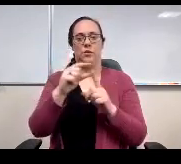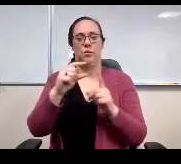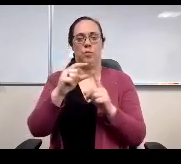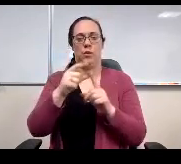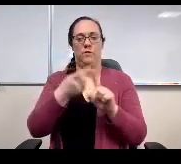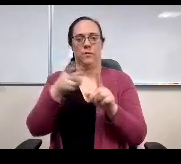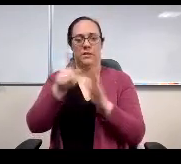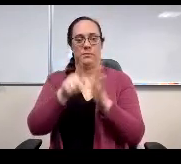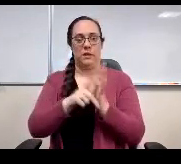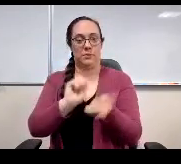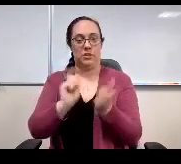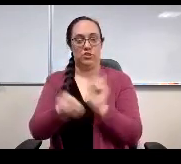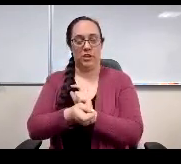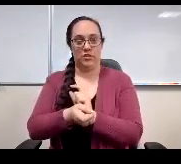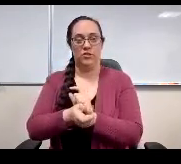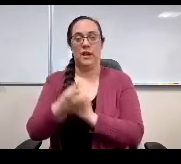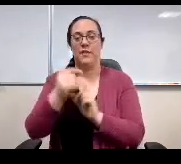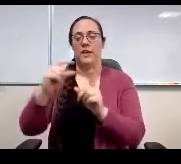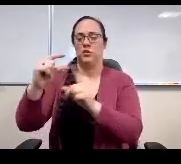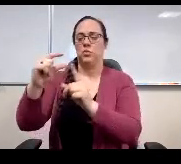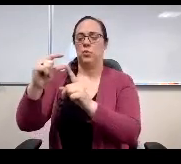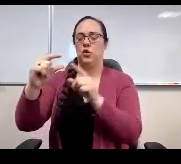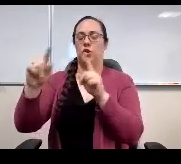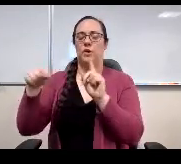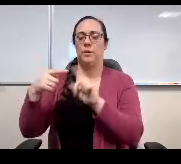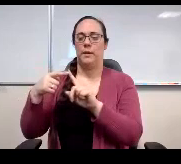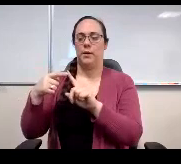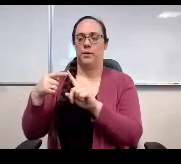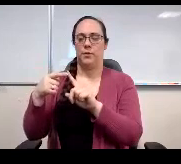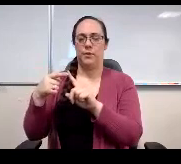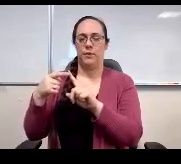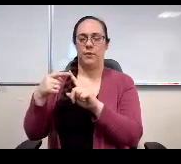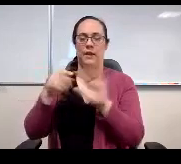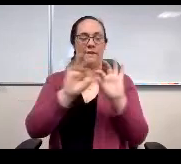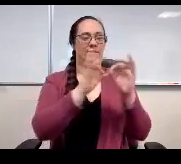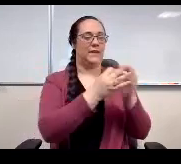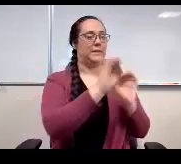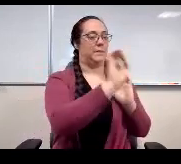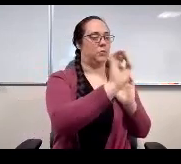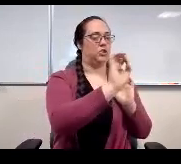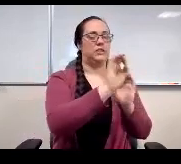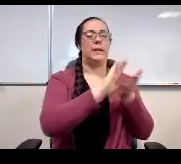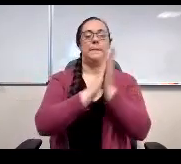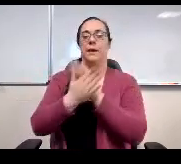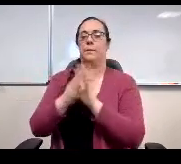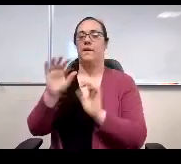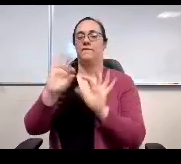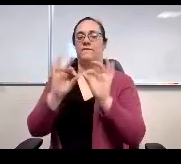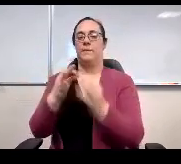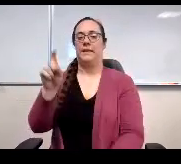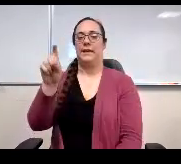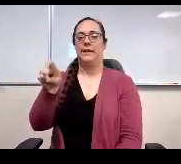And that is the the word about. Family emergency becoming family need.